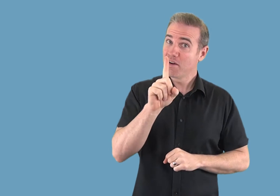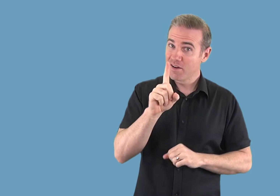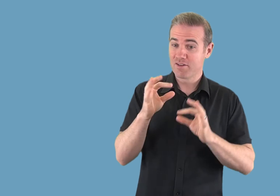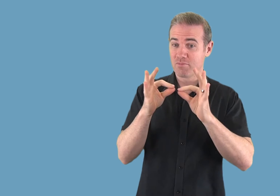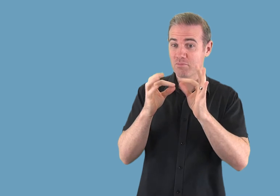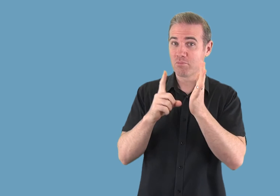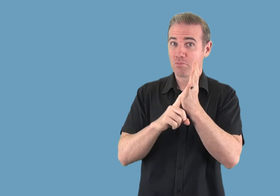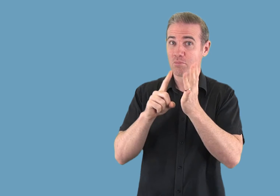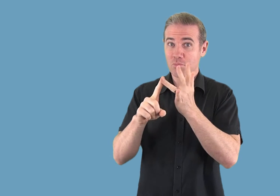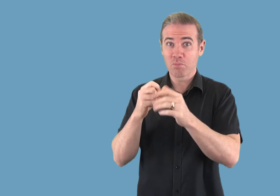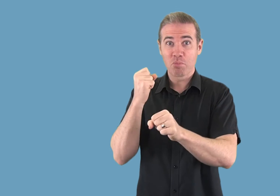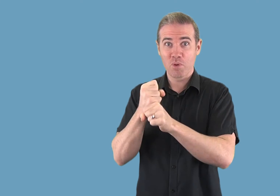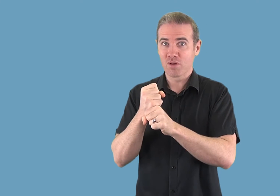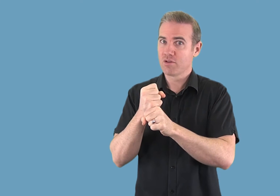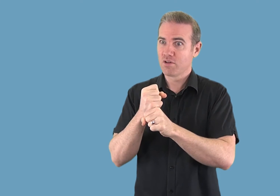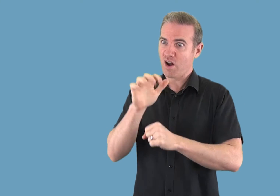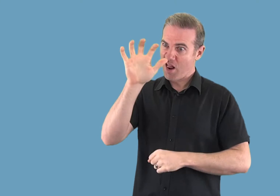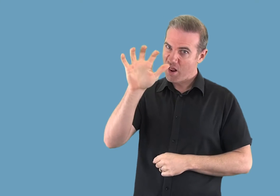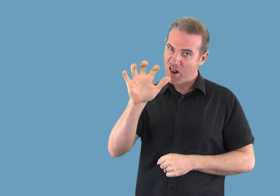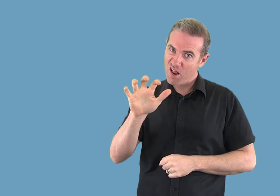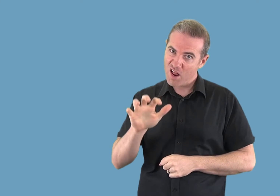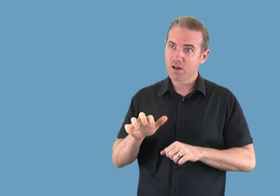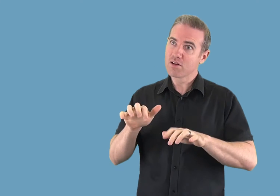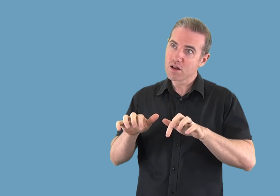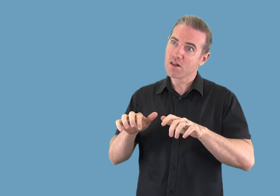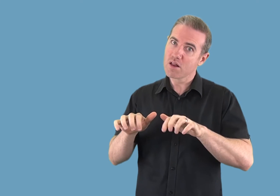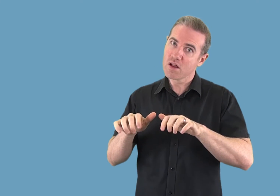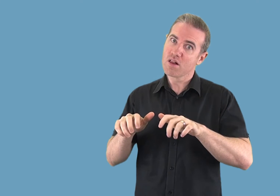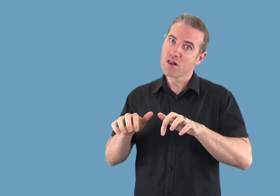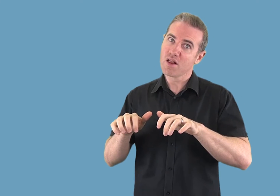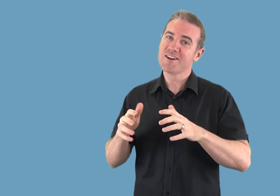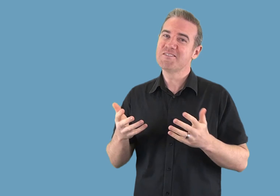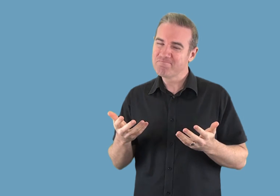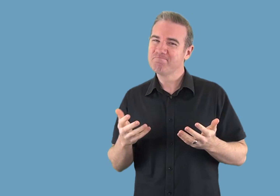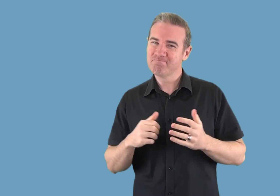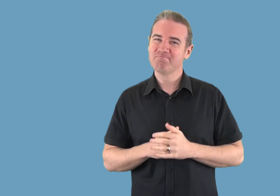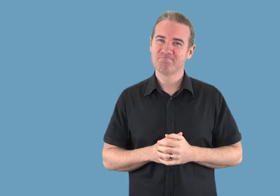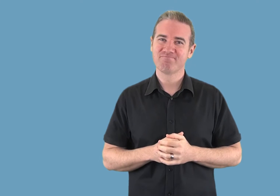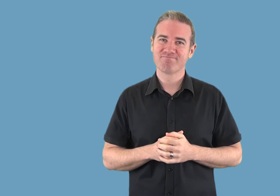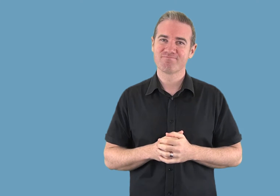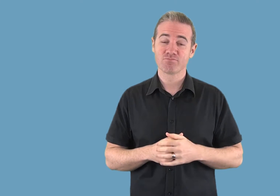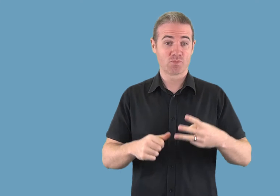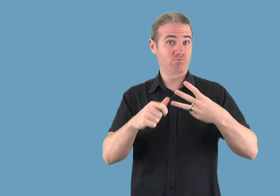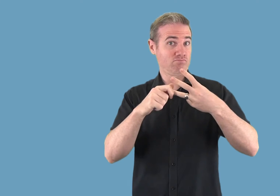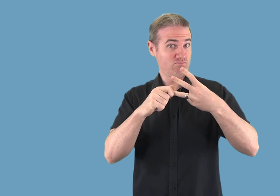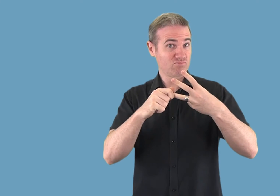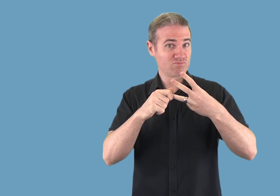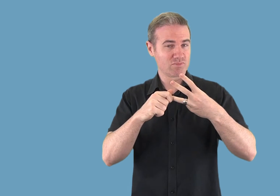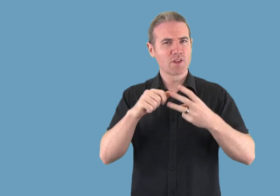A blog can take up much more time as they often contain longer updates.